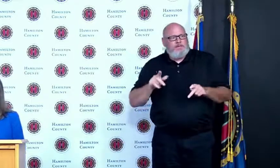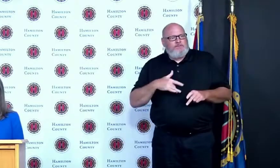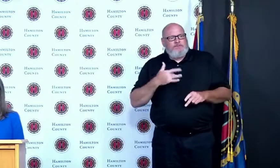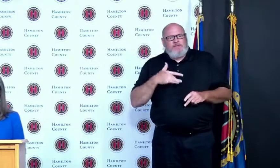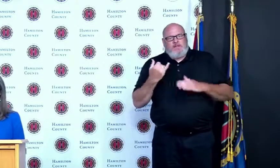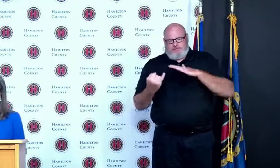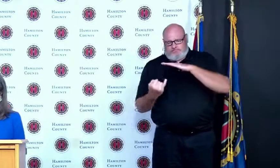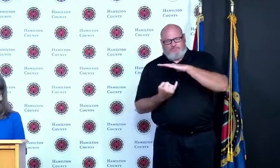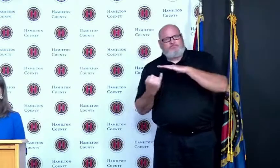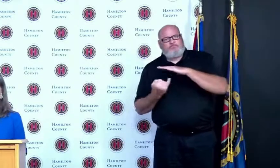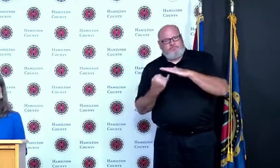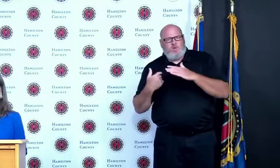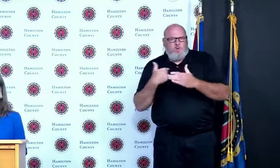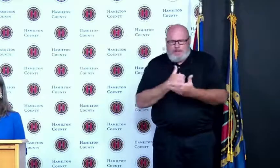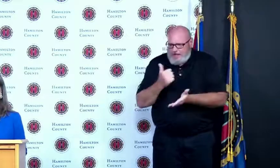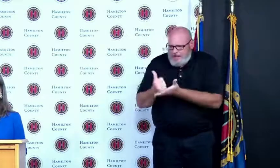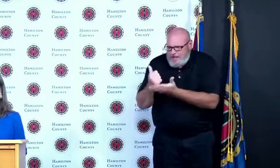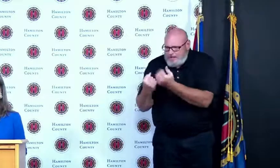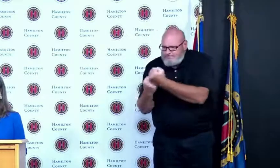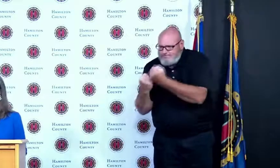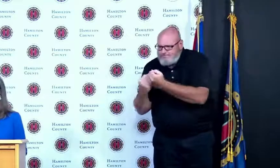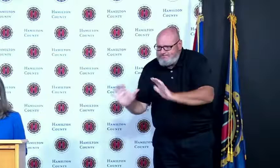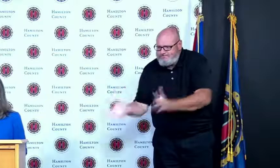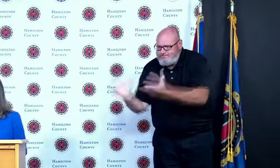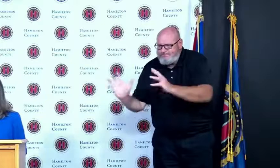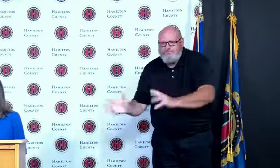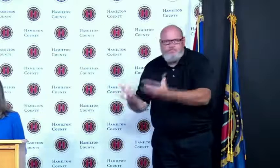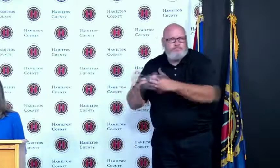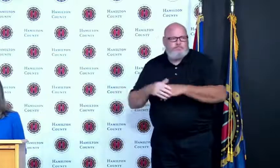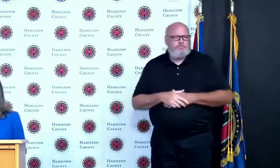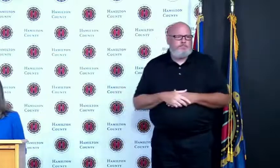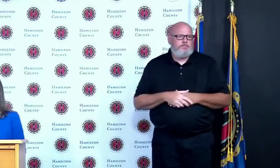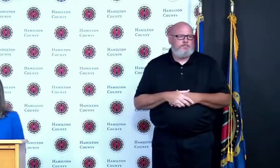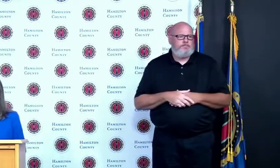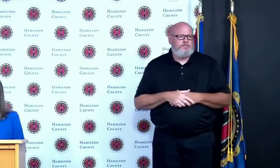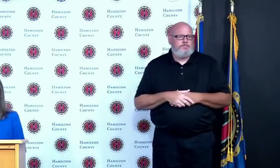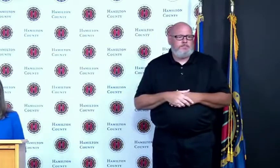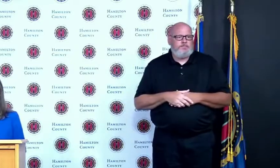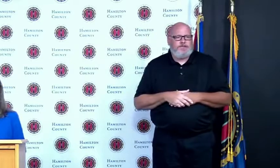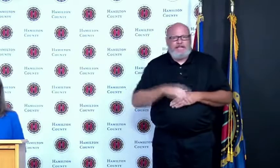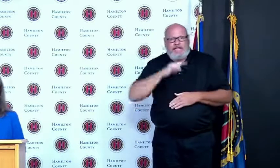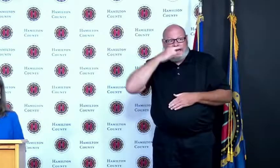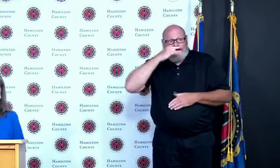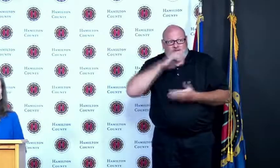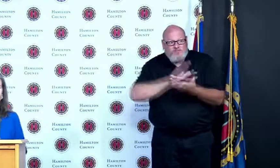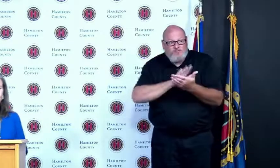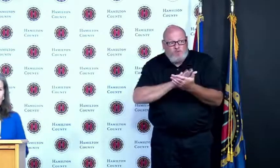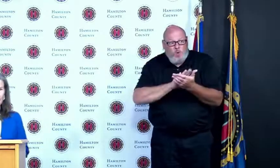keep people settled in a very unsettled time as Greg would say people were kind